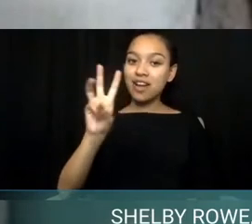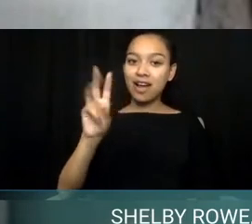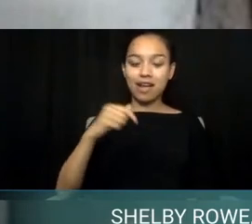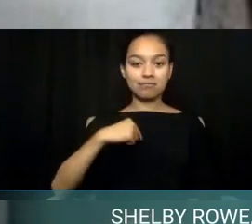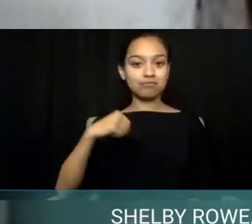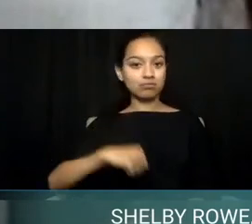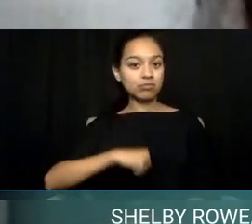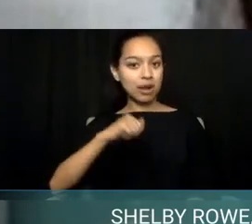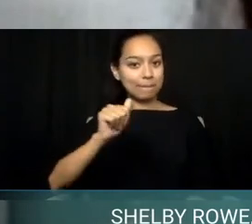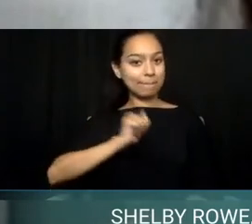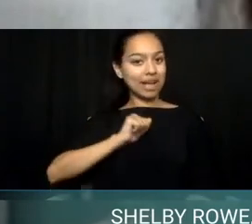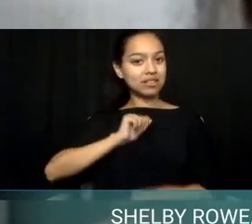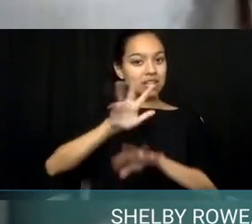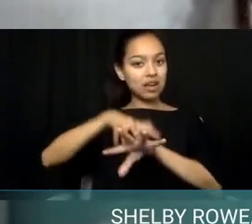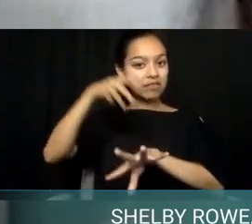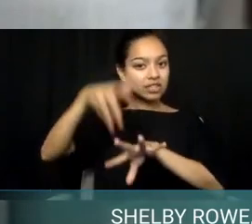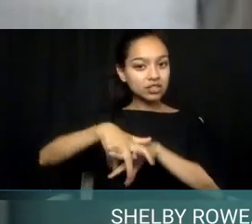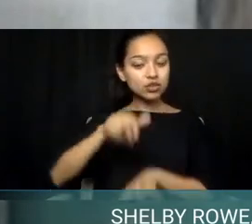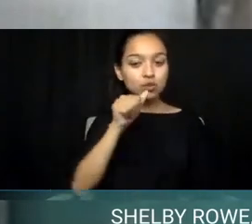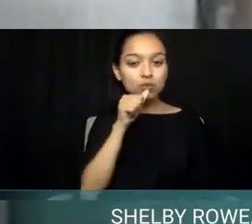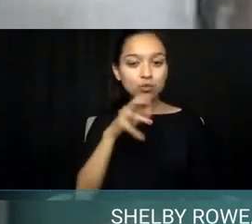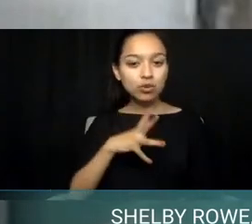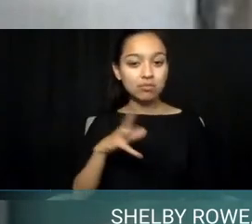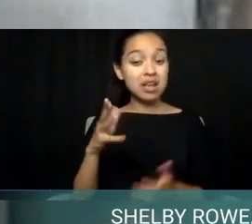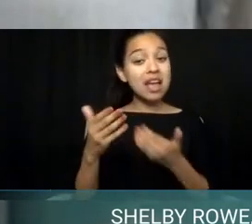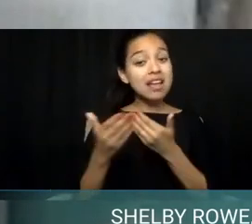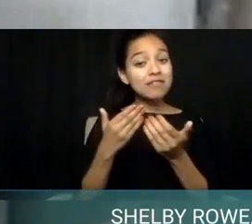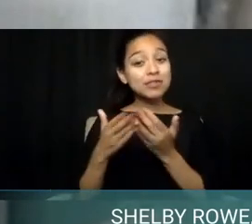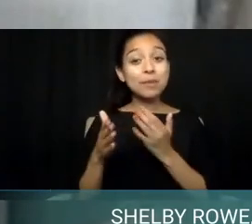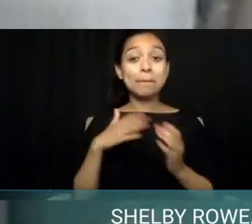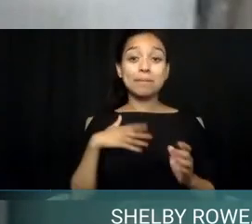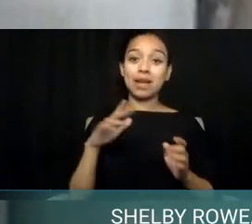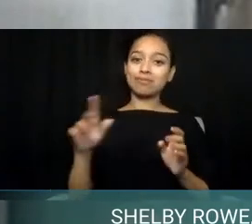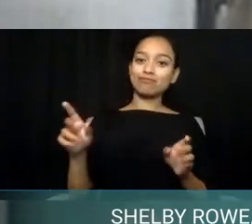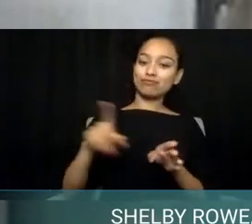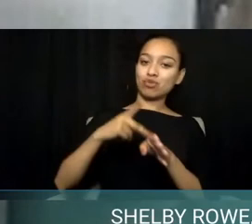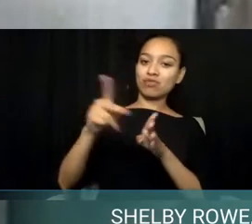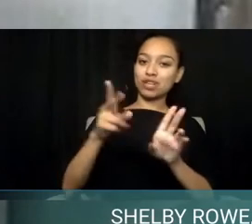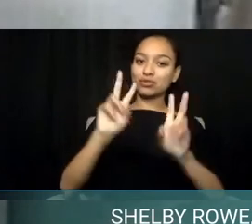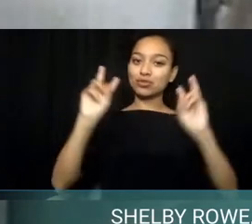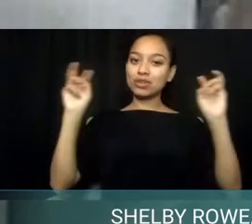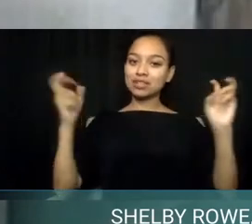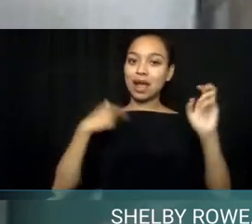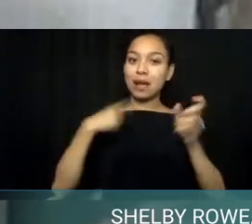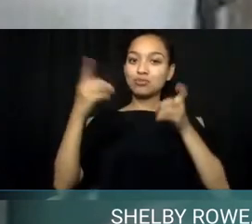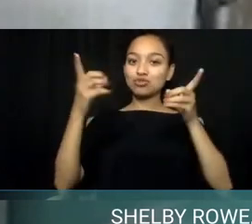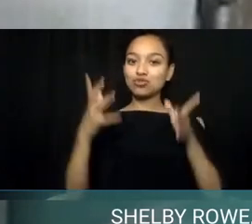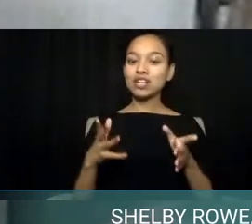and although my professional title is I am the director of the Suicide Prevention Resource Center,